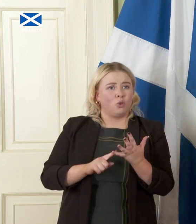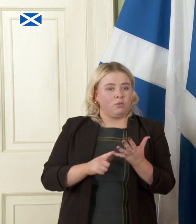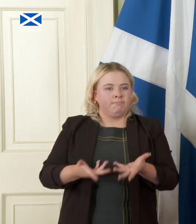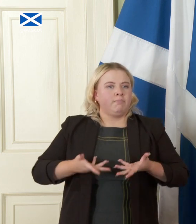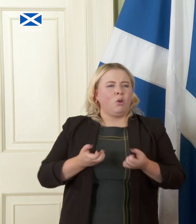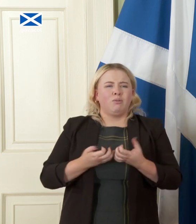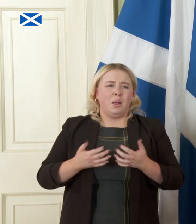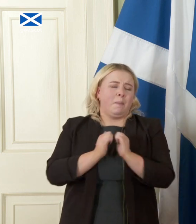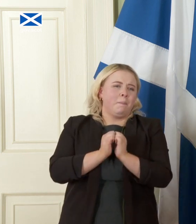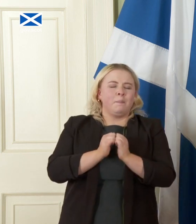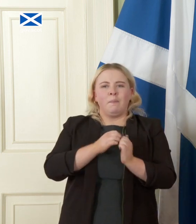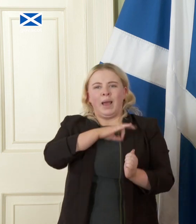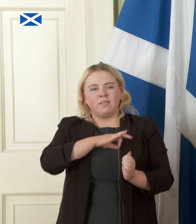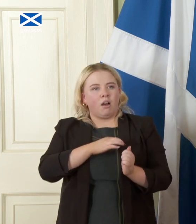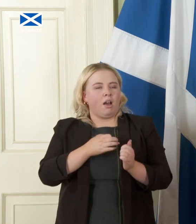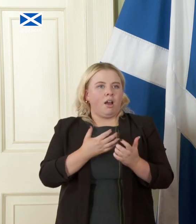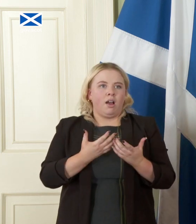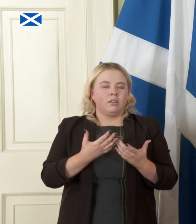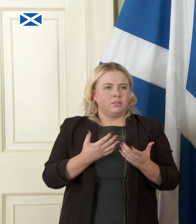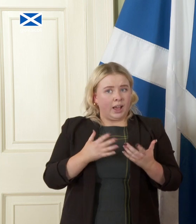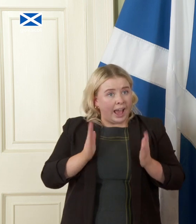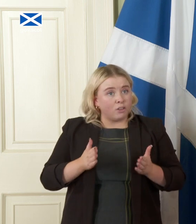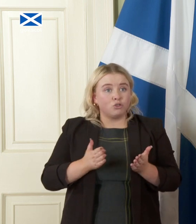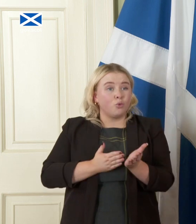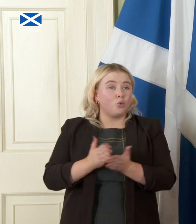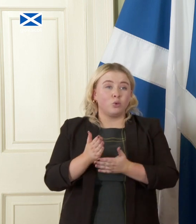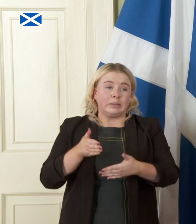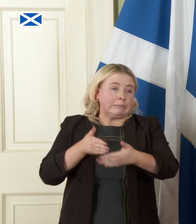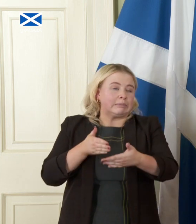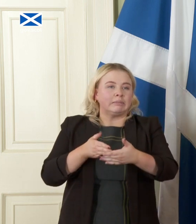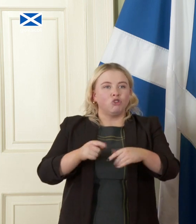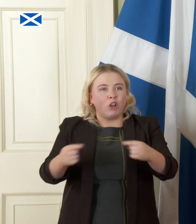benefits that come from that we have to overcome these challenges it is possible to do in my view